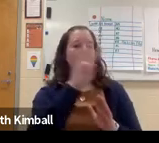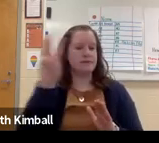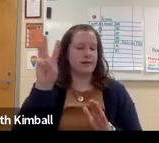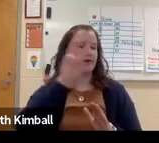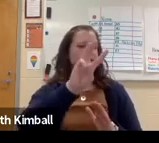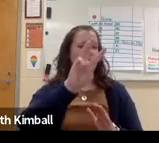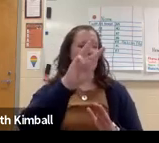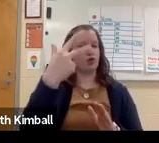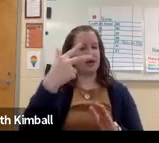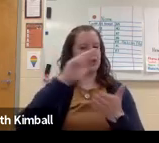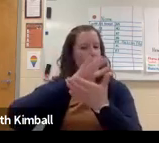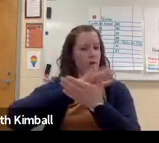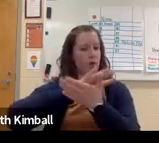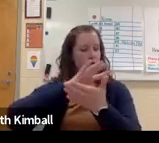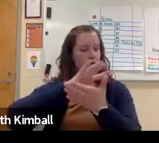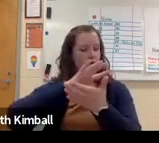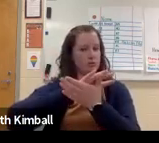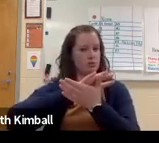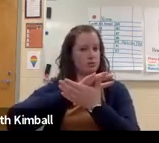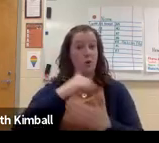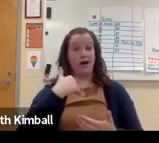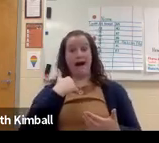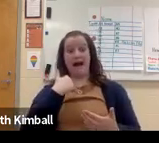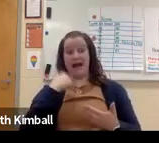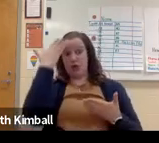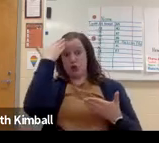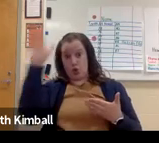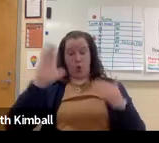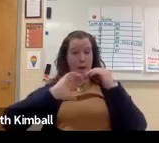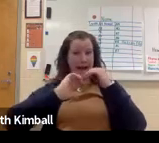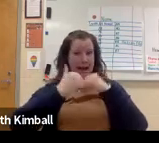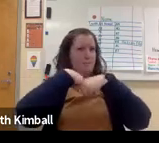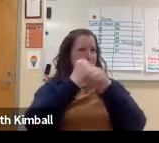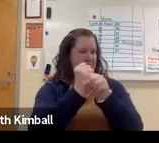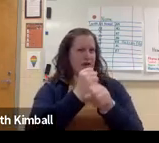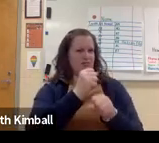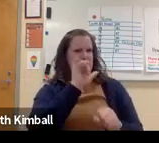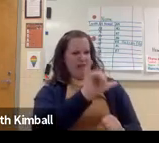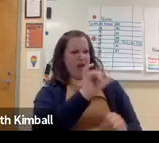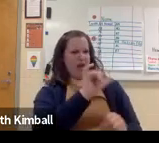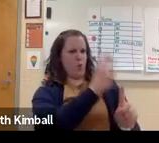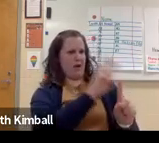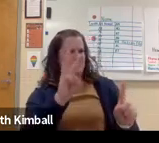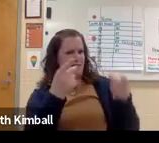Going back to the example of YouTube, or the website W3 for schools.